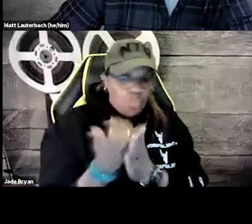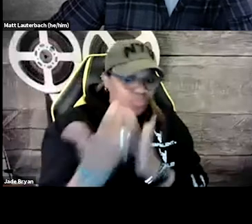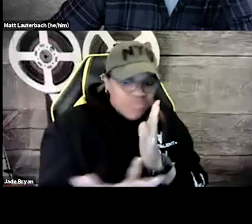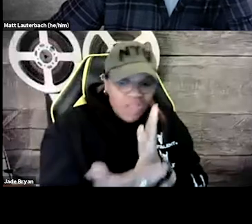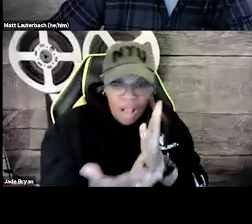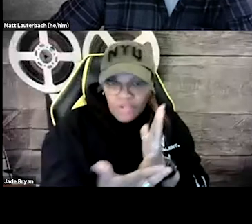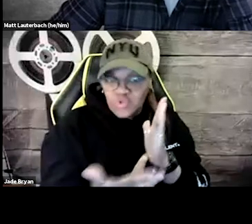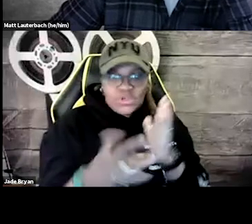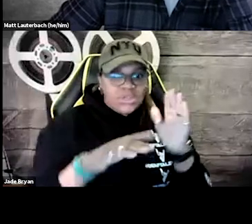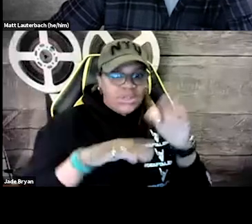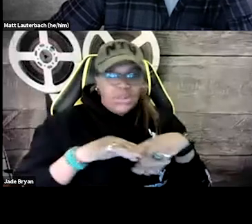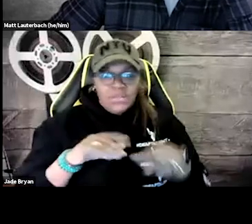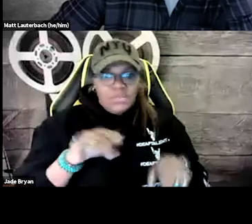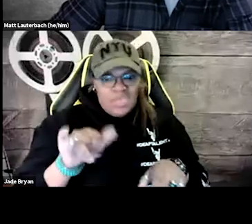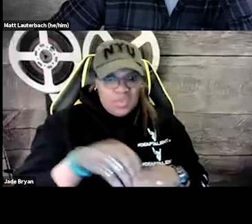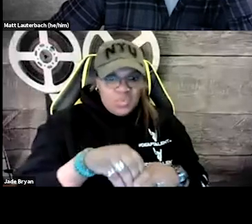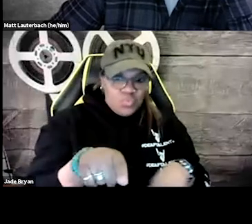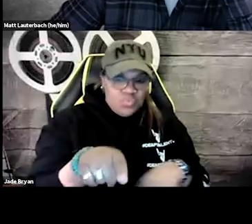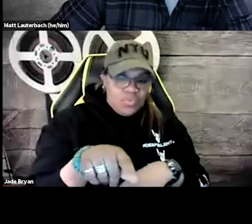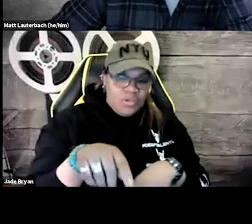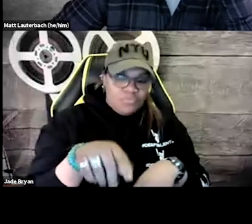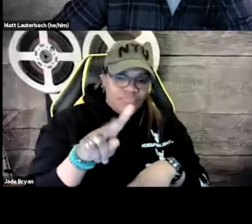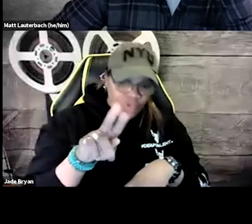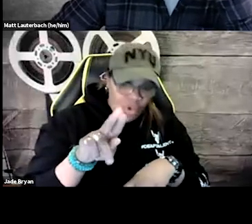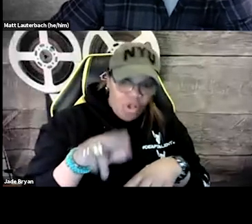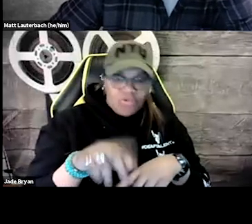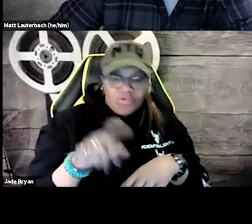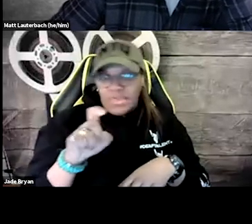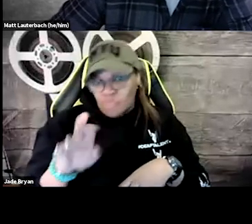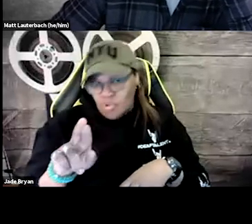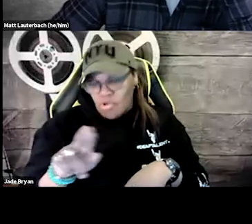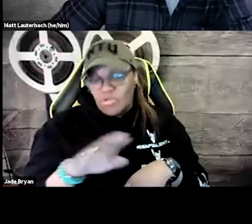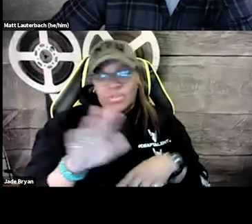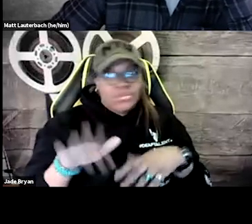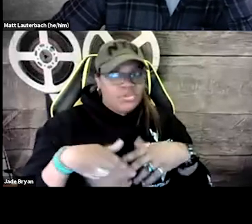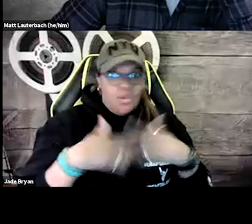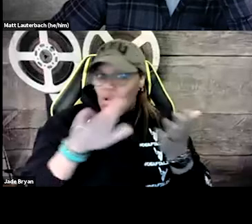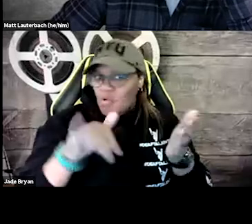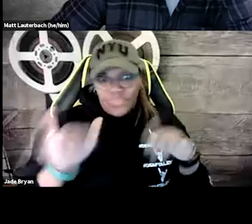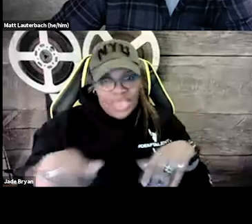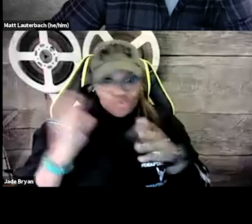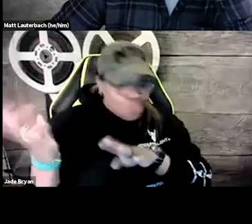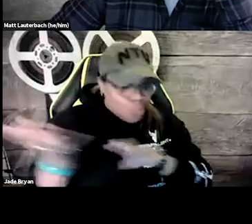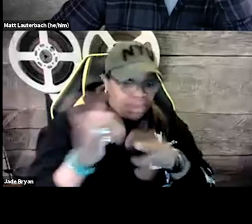new products, things that are new innovation that's taken off. And so that includes VR and XR technology,